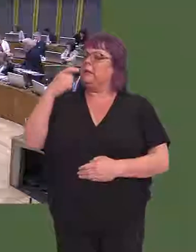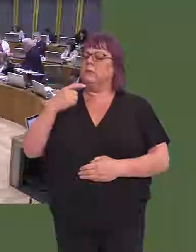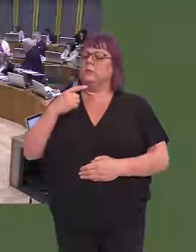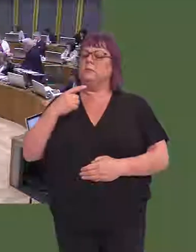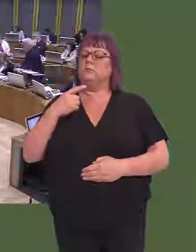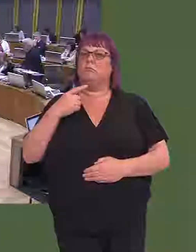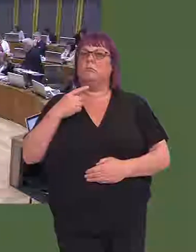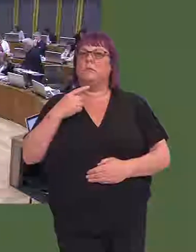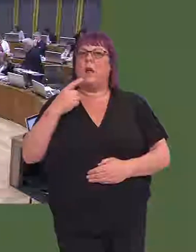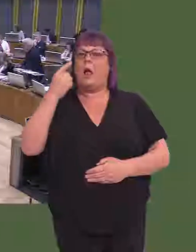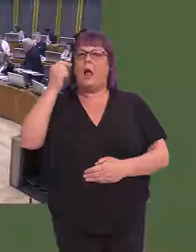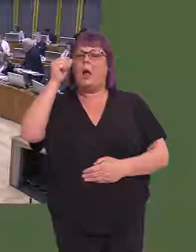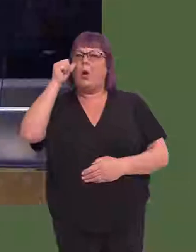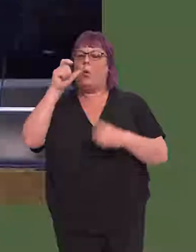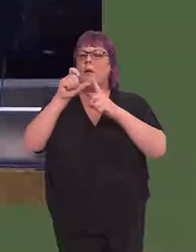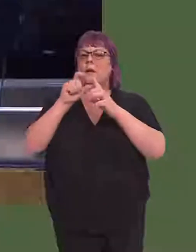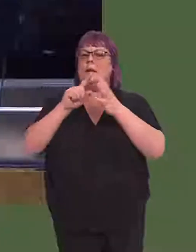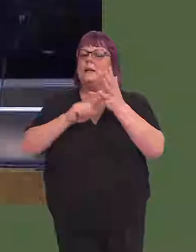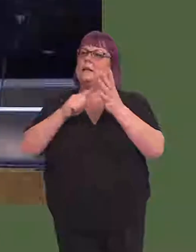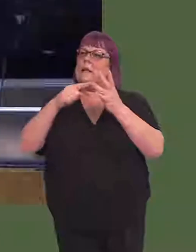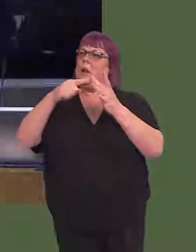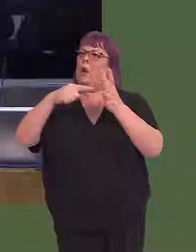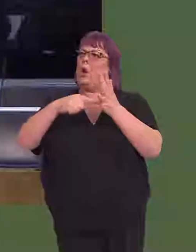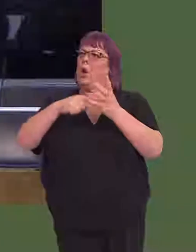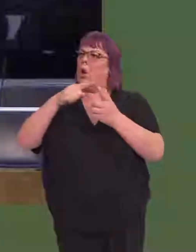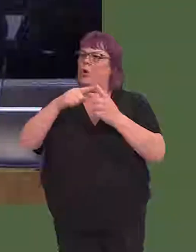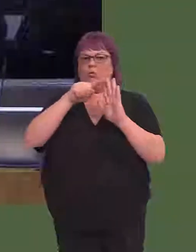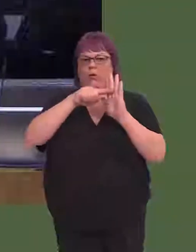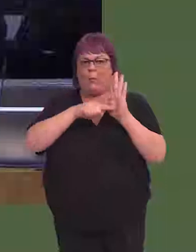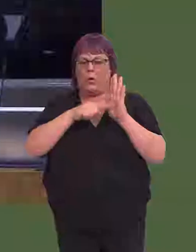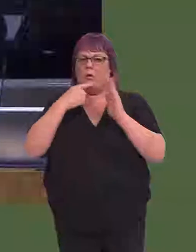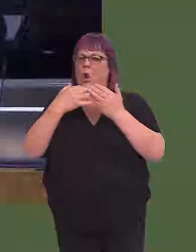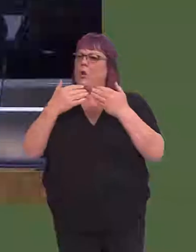deal of sympathy with it, but the Deloitte report notes a number of worrying, long-term